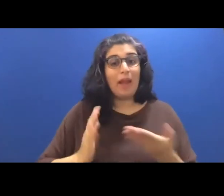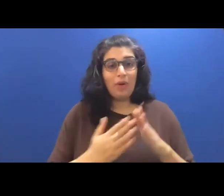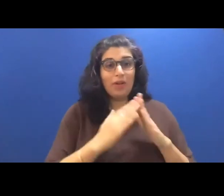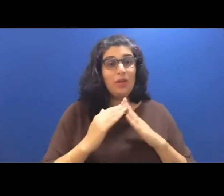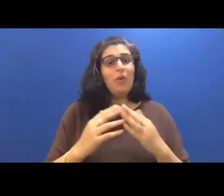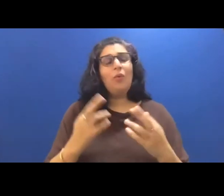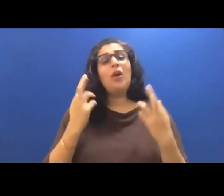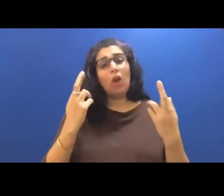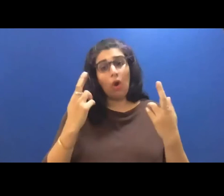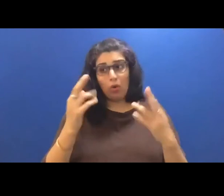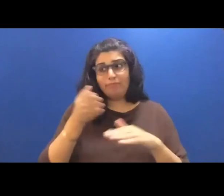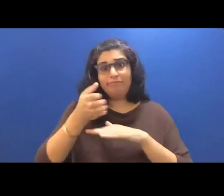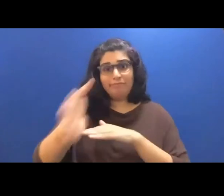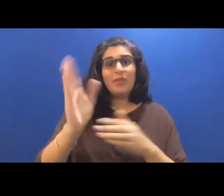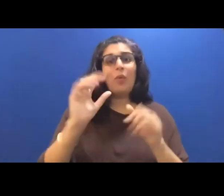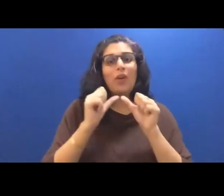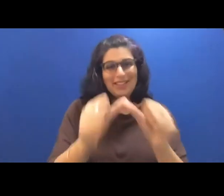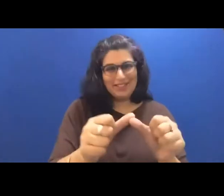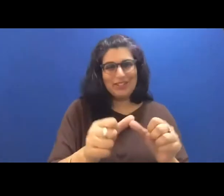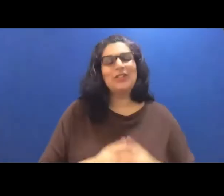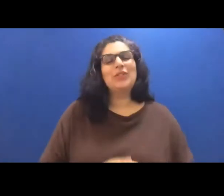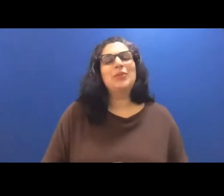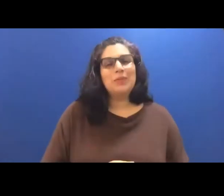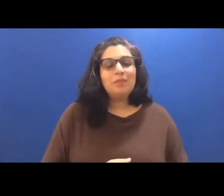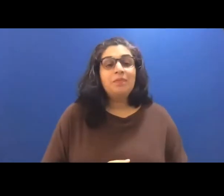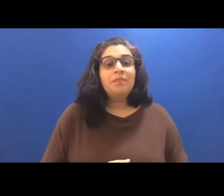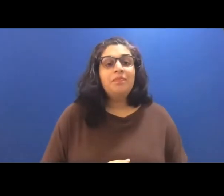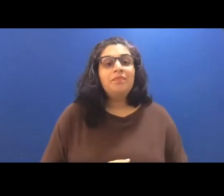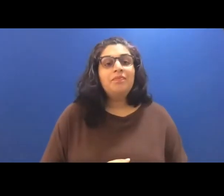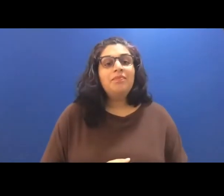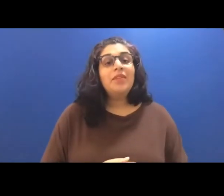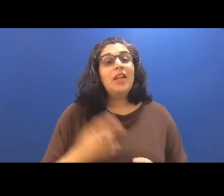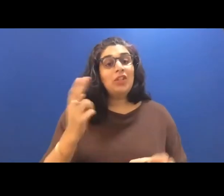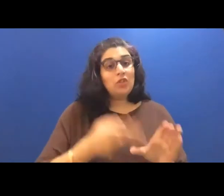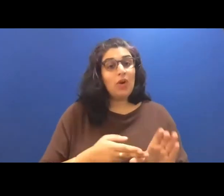programs. At the link is in the Zoom chat and that you'll join us online as we continue